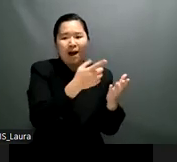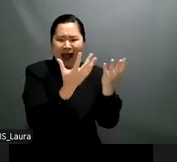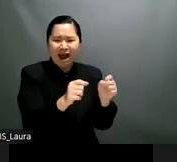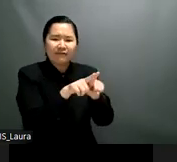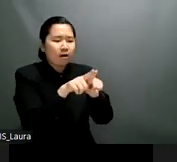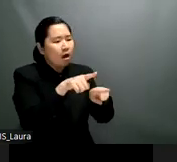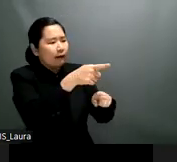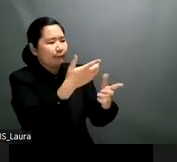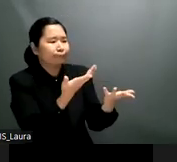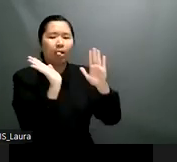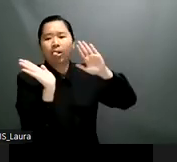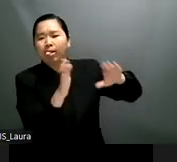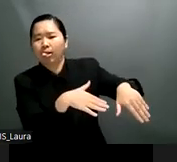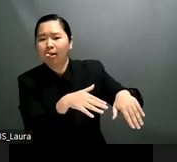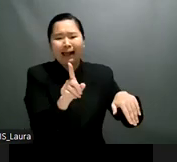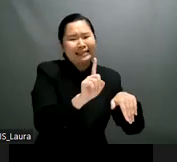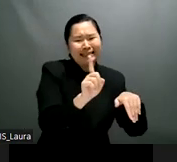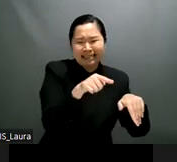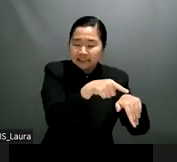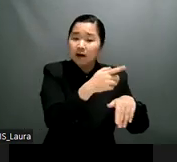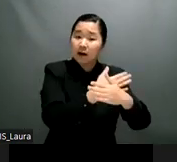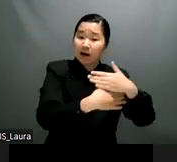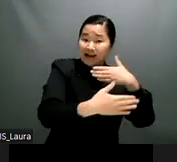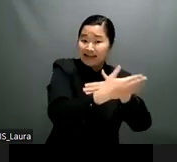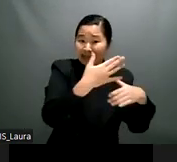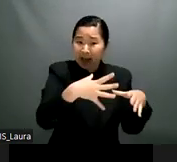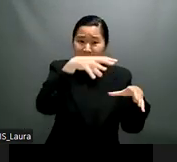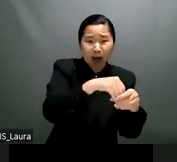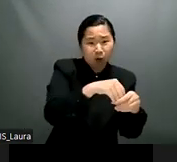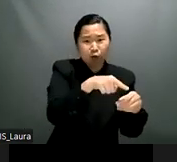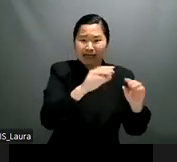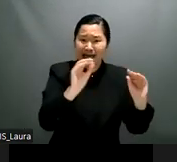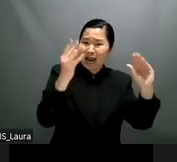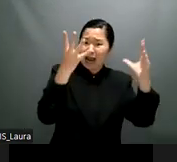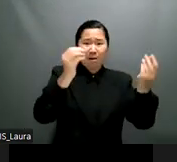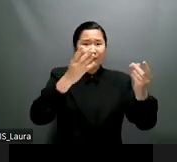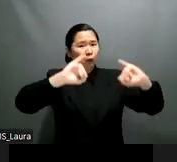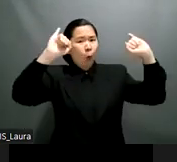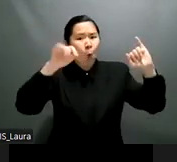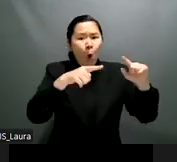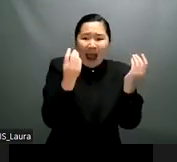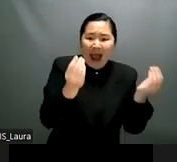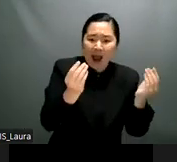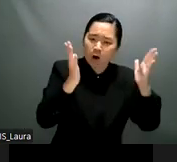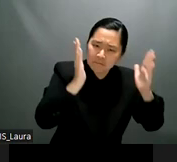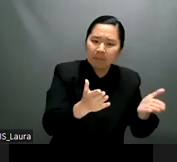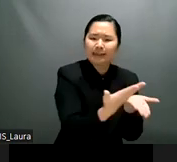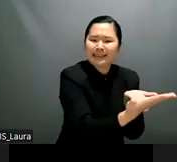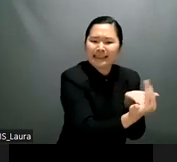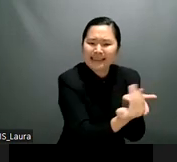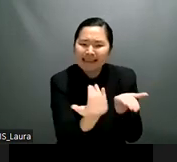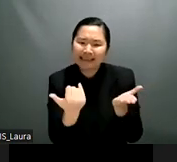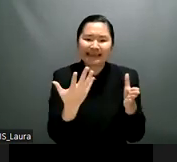we are calling for more participation in decision-making around